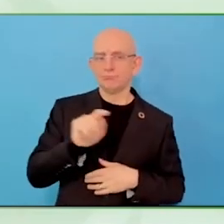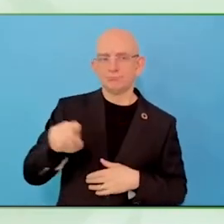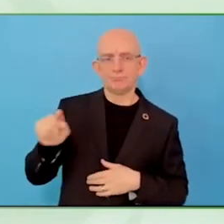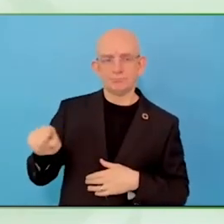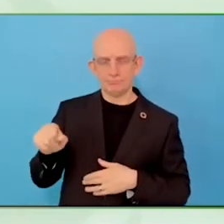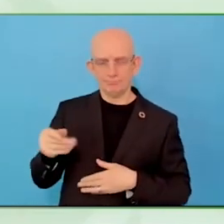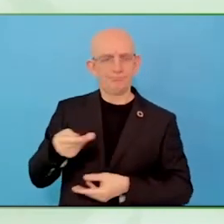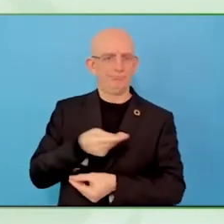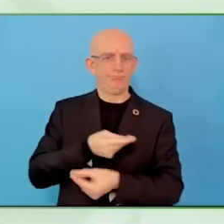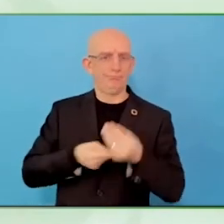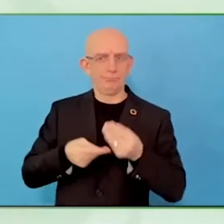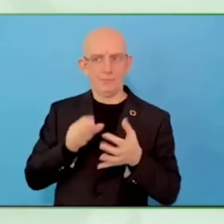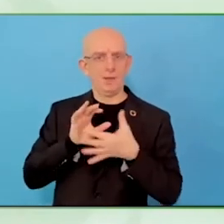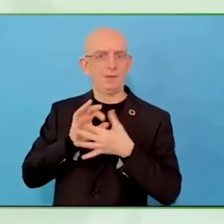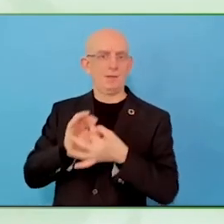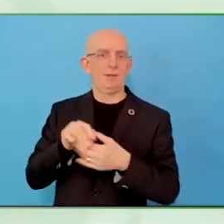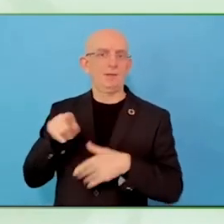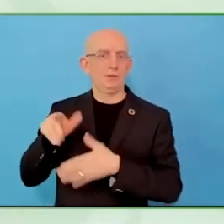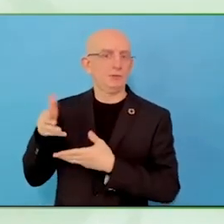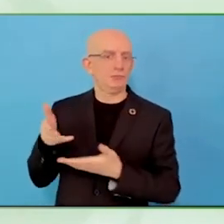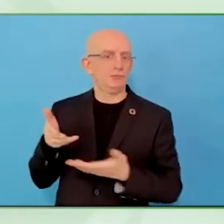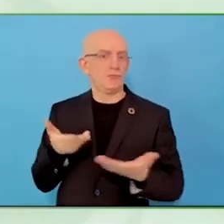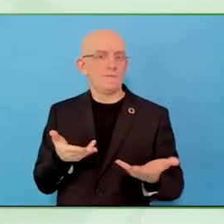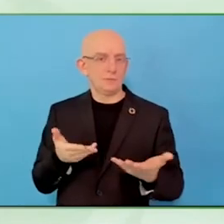People want to be independent now after the pandemic.